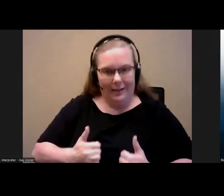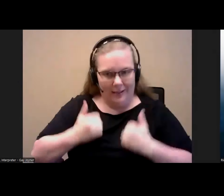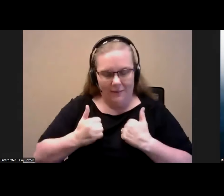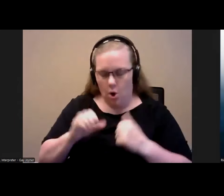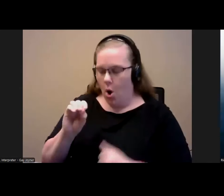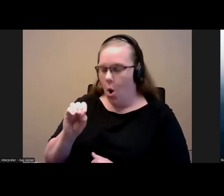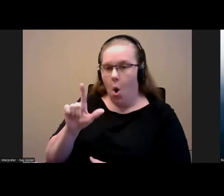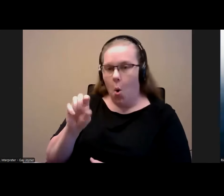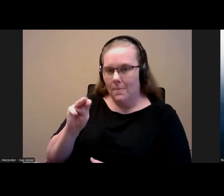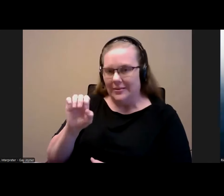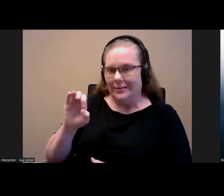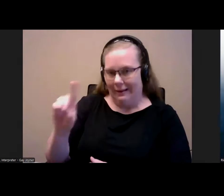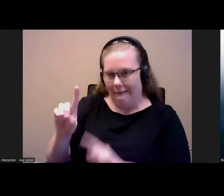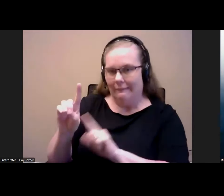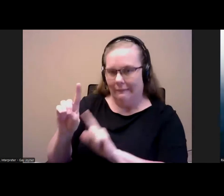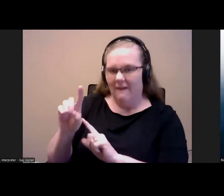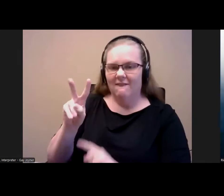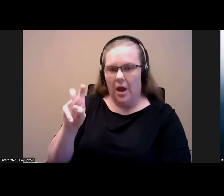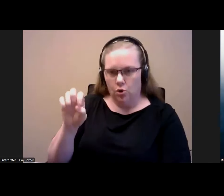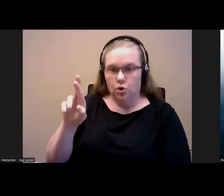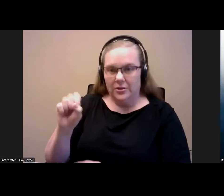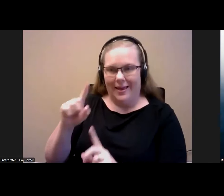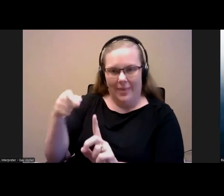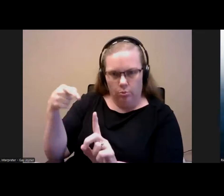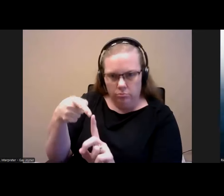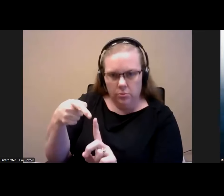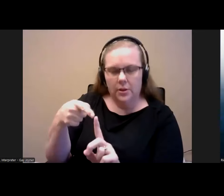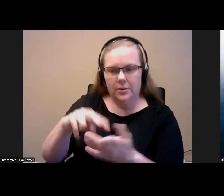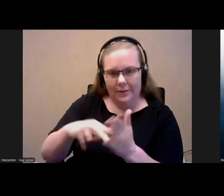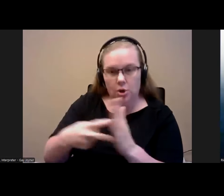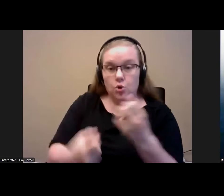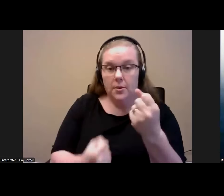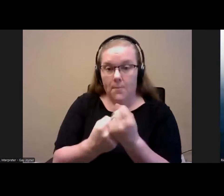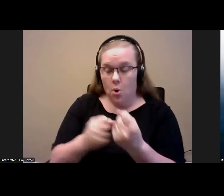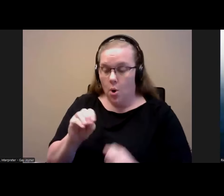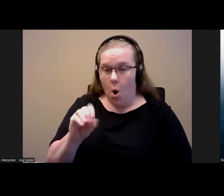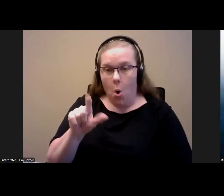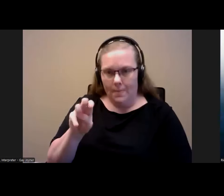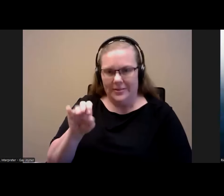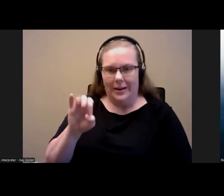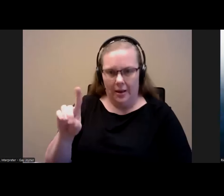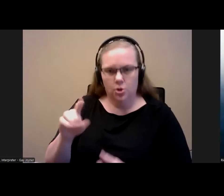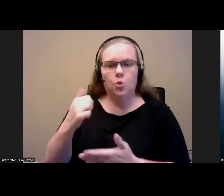They are vouchers that were specifically intended to suppose -- support with disabilities to live in